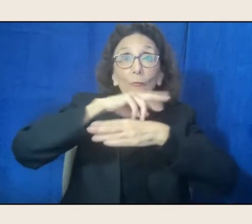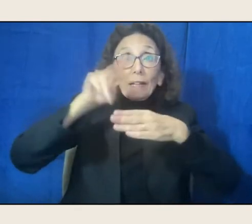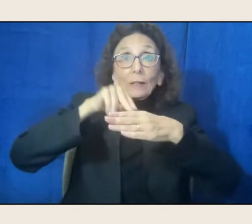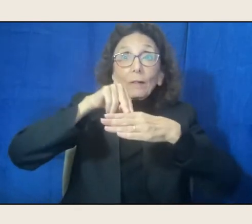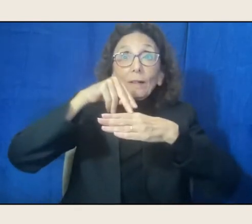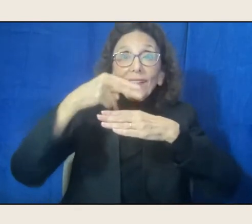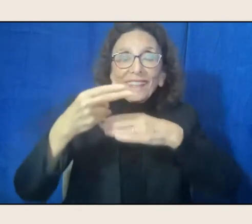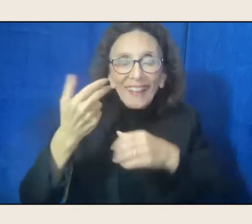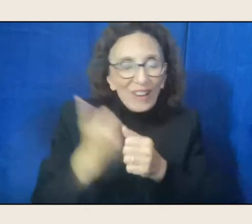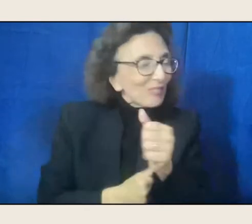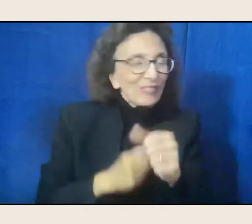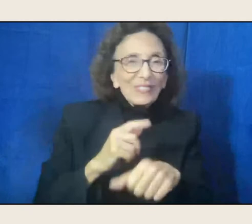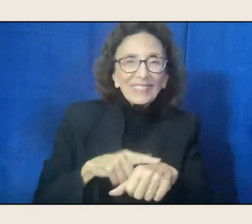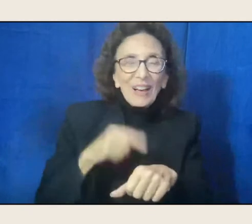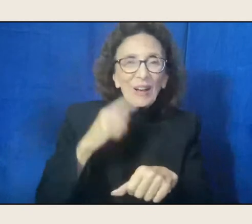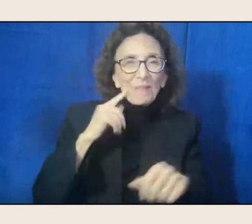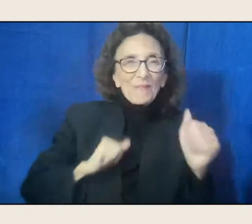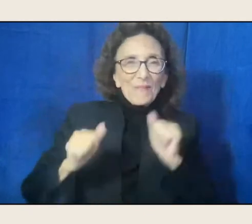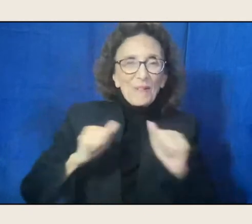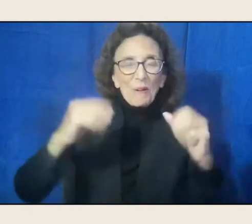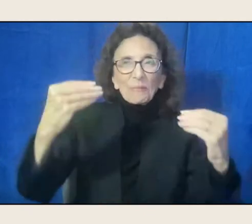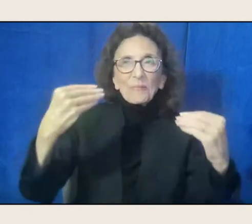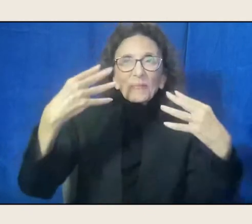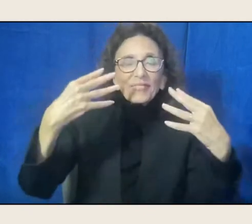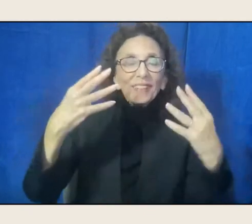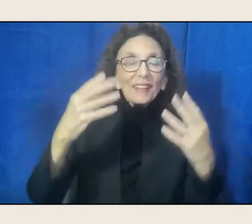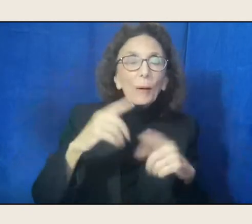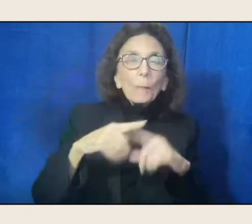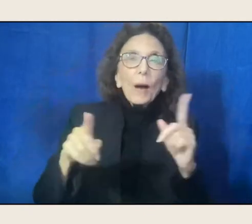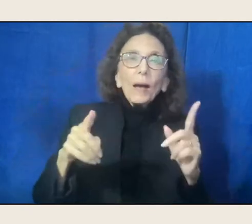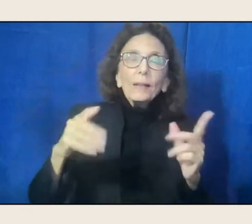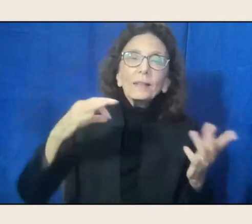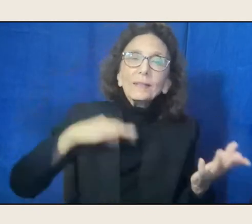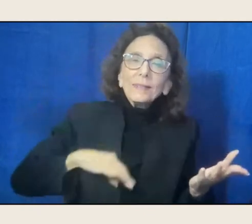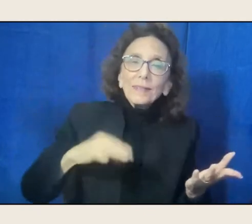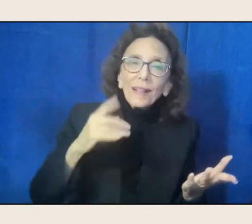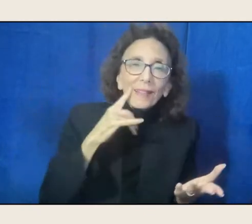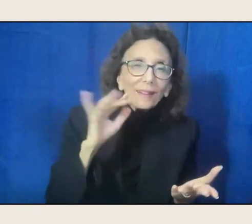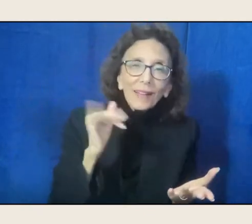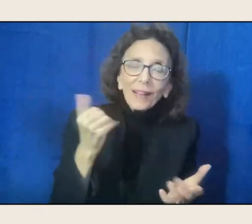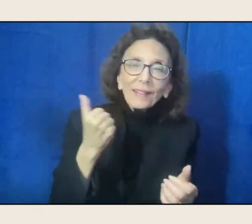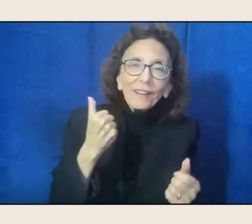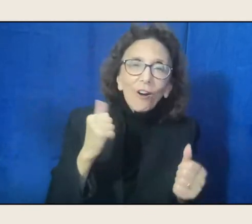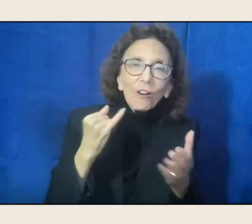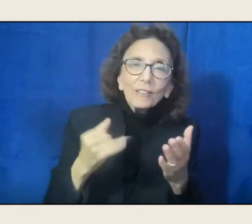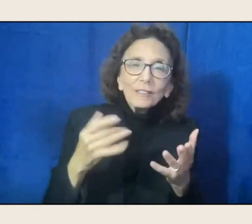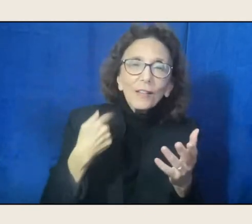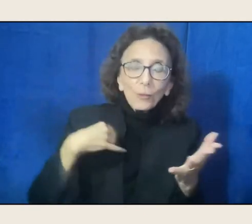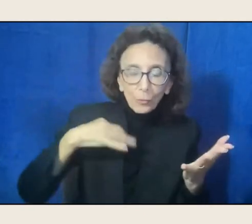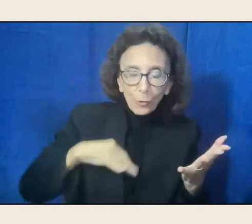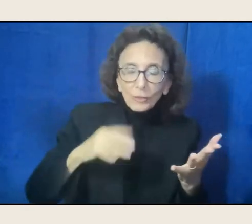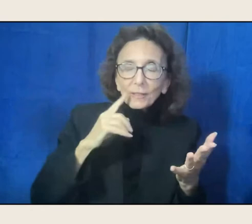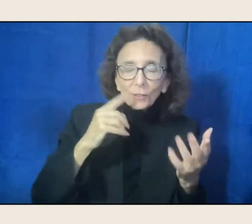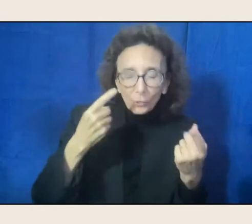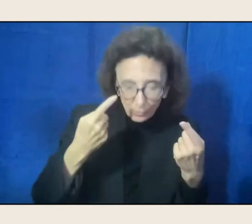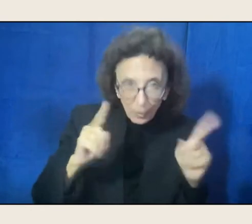And the rewards, the reward is, like any art, is discovery. Every performance, I find out something else.